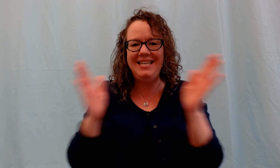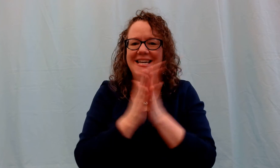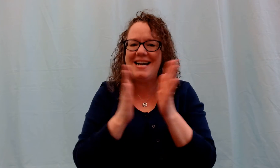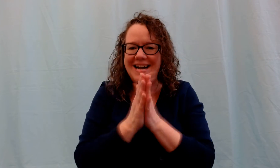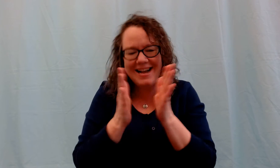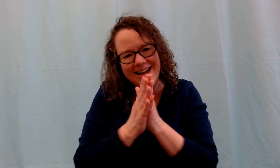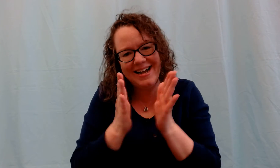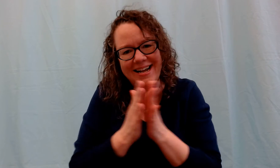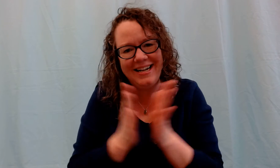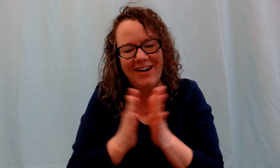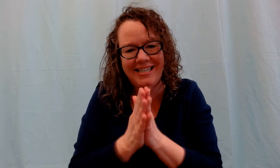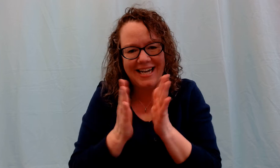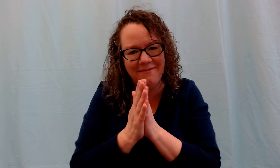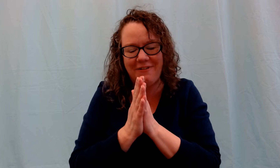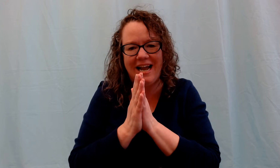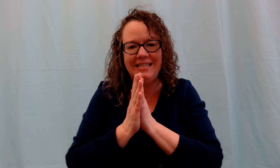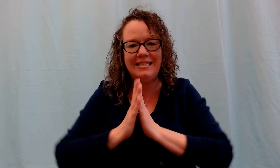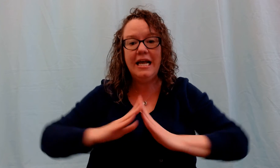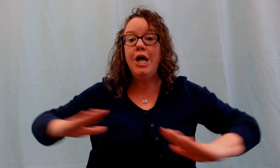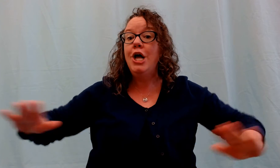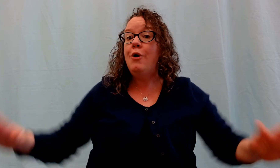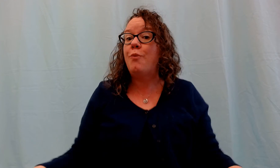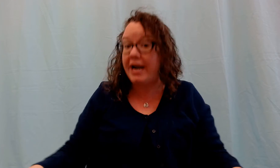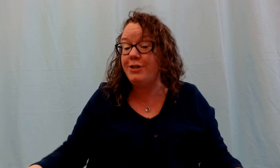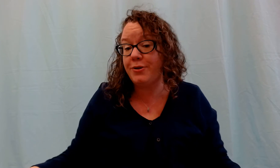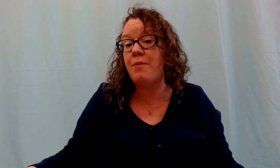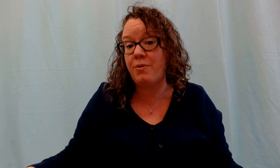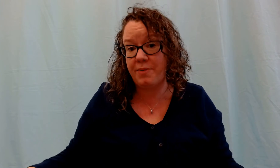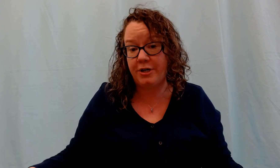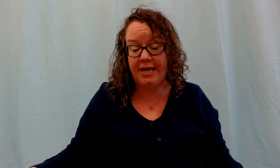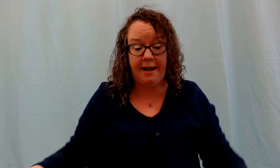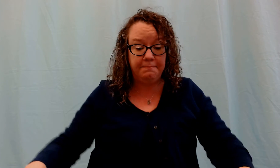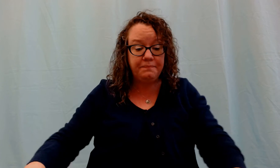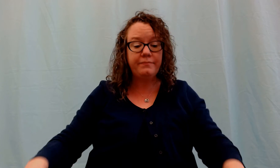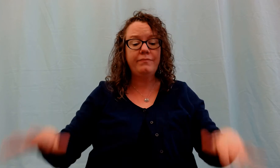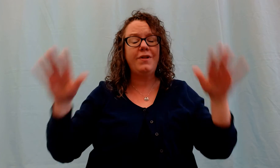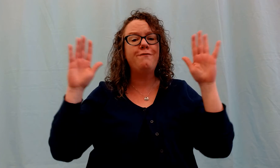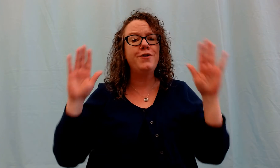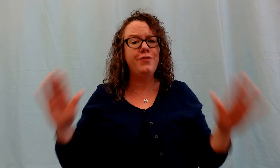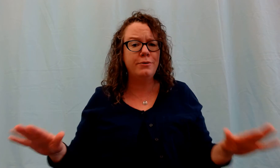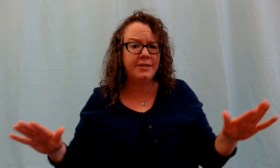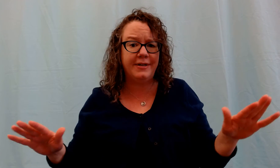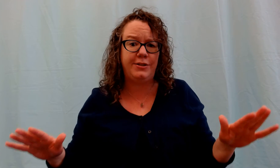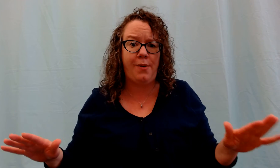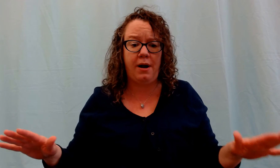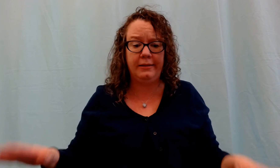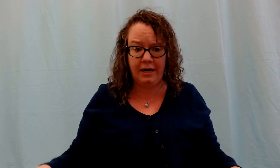Yay! Great job friends! We're gonna do that one one more time. For those of us who are a little